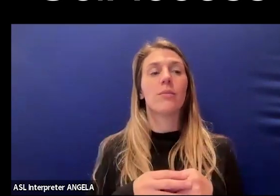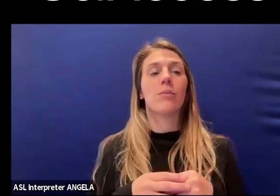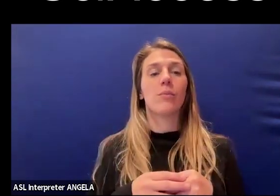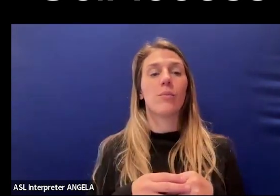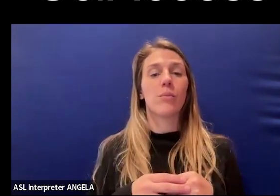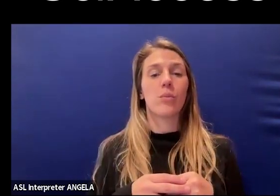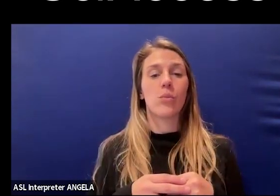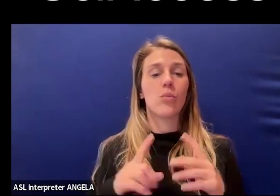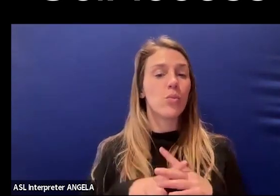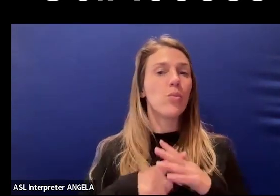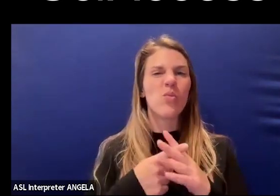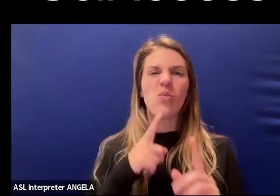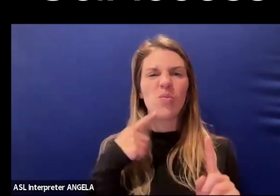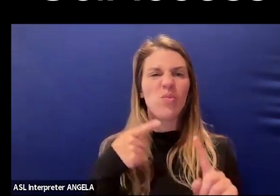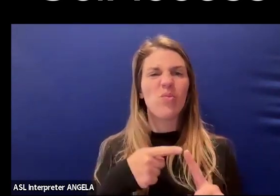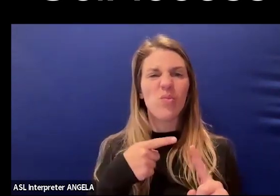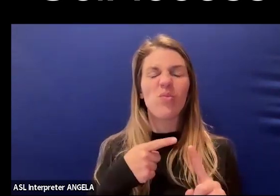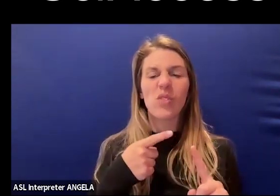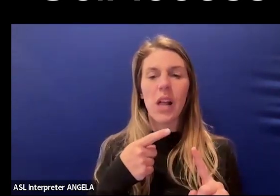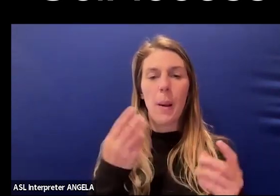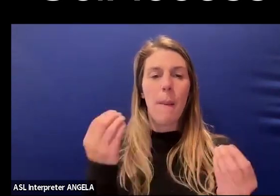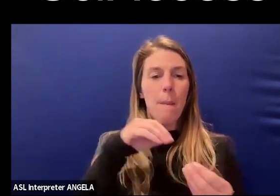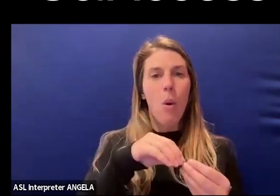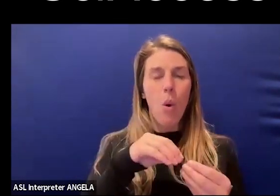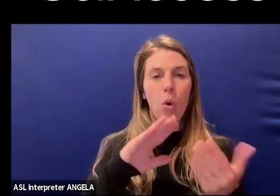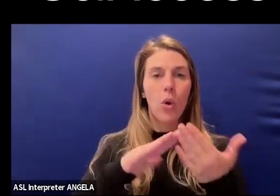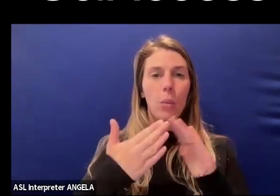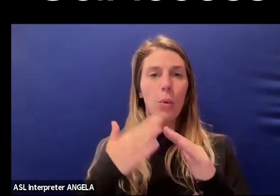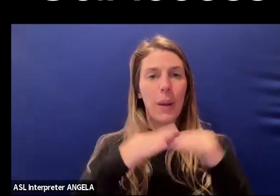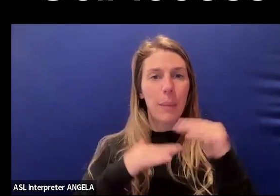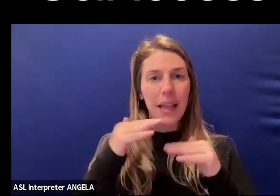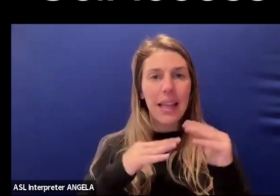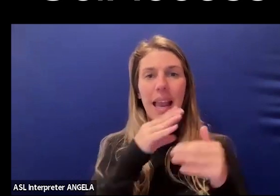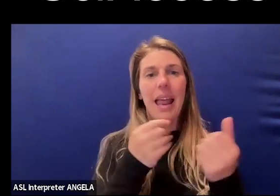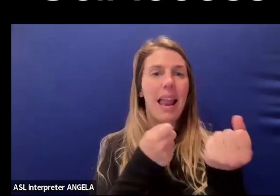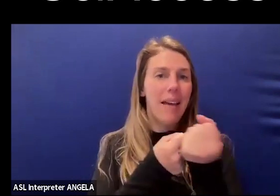and start really doing way more community building and advocacy.